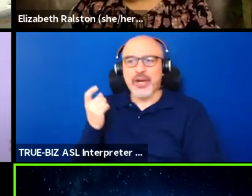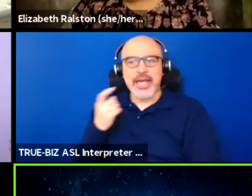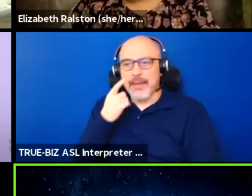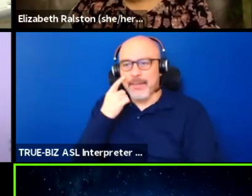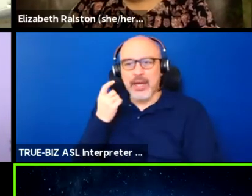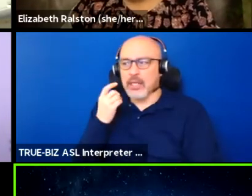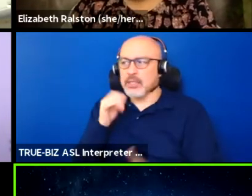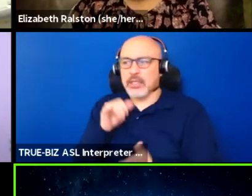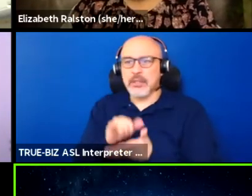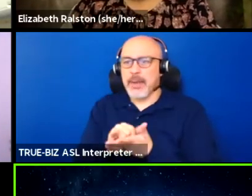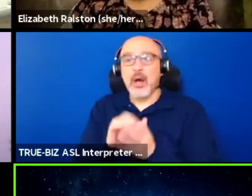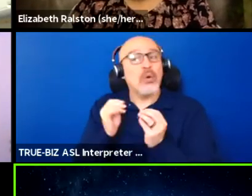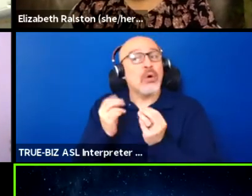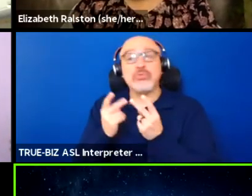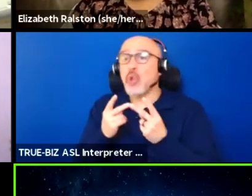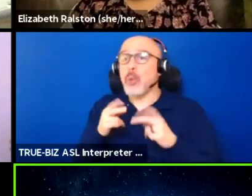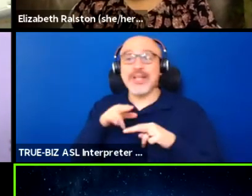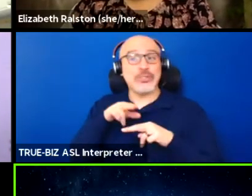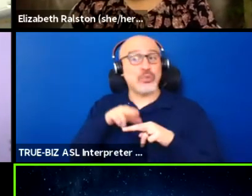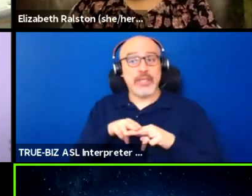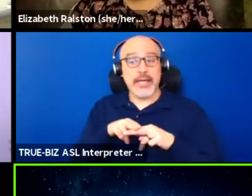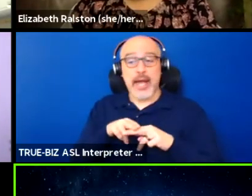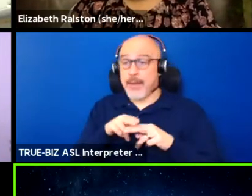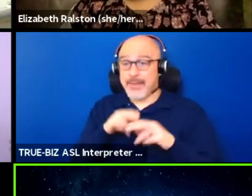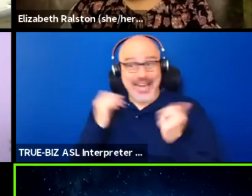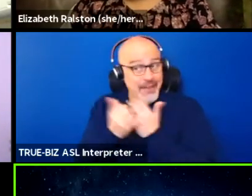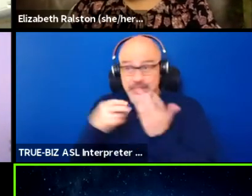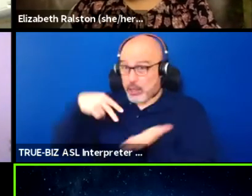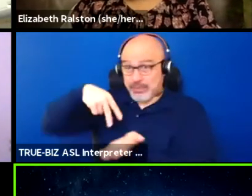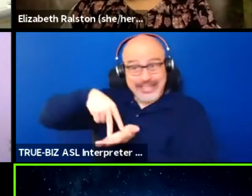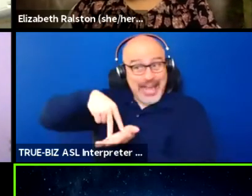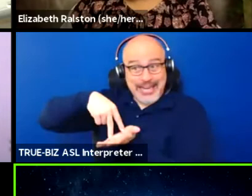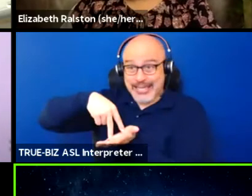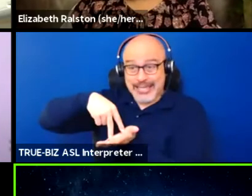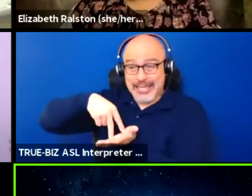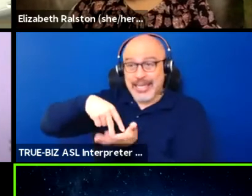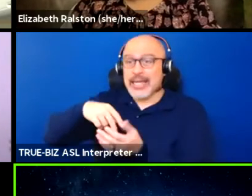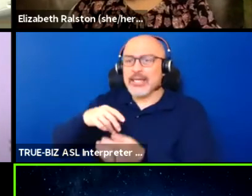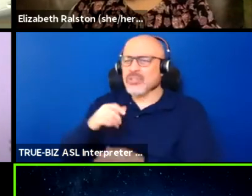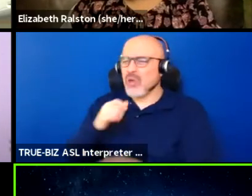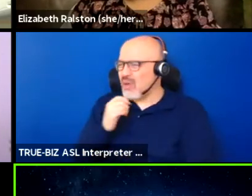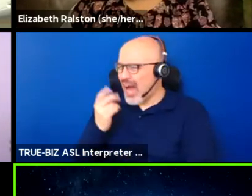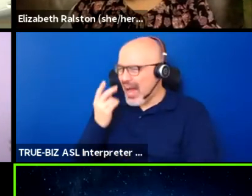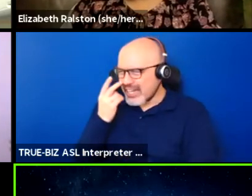It's pretty much standing room only. So, I didn't see anyone with a walker,